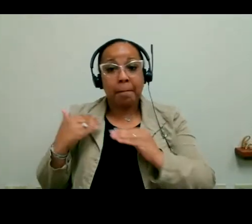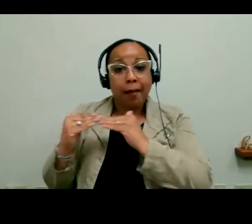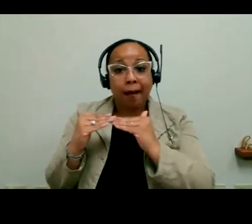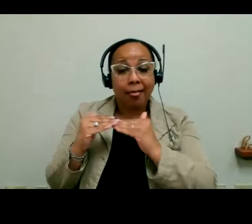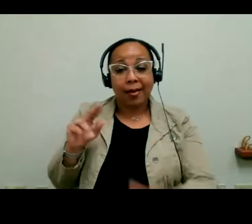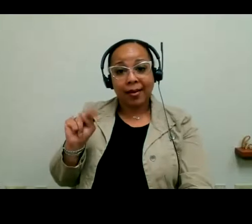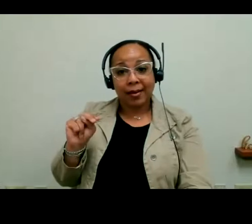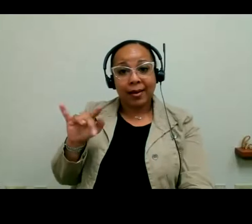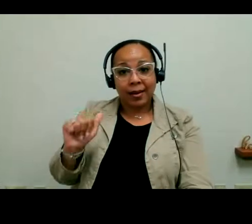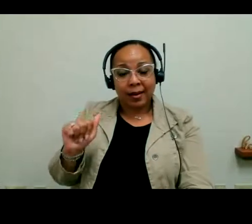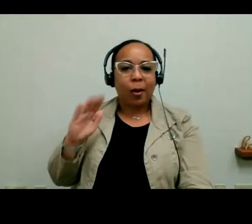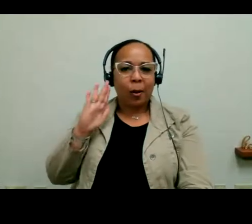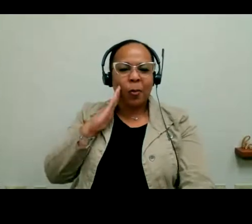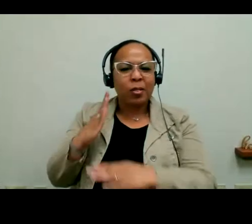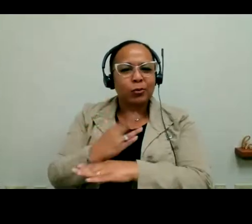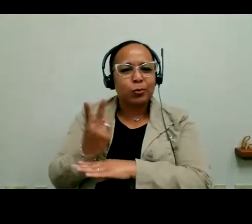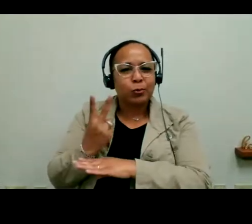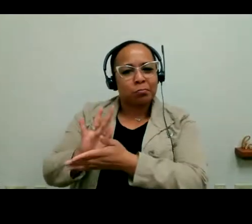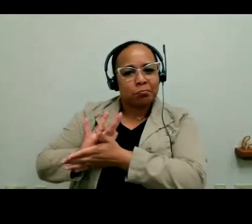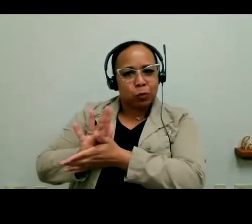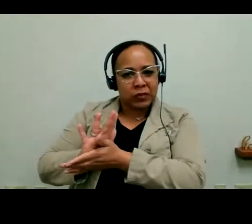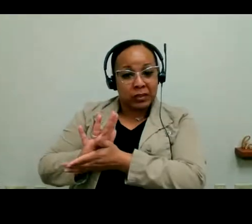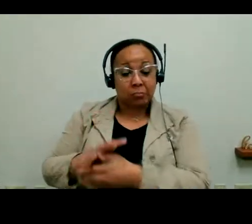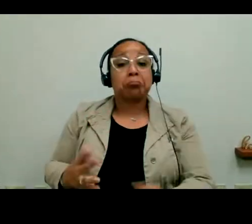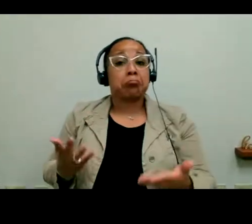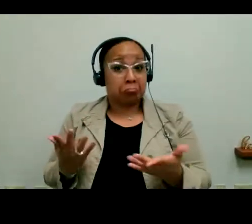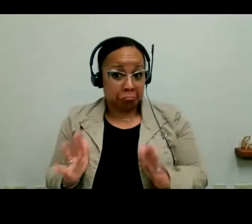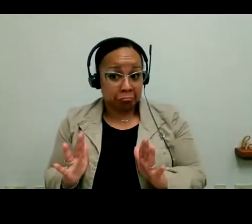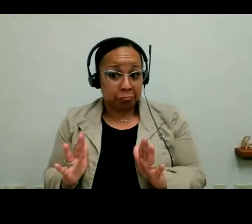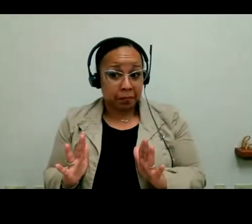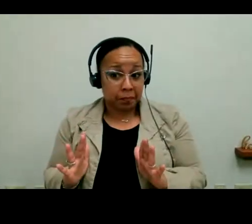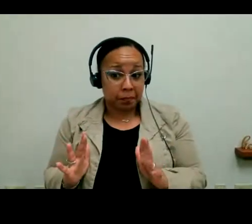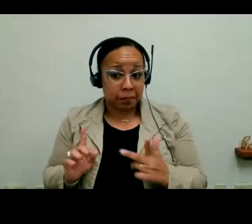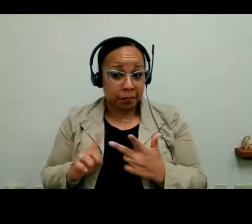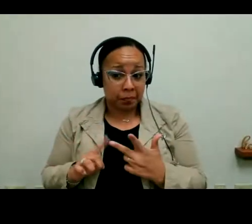slide and have my colleague Nina share two movies. And then we'll come back to the slides. So I have a lot of really great information to share